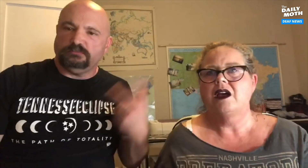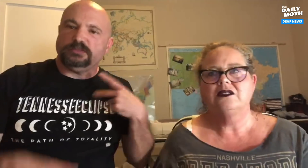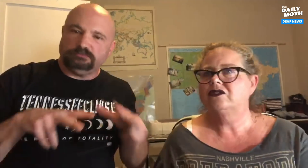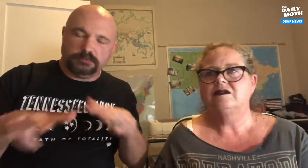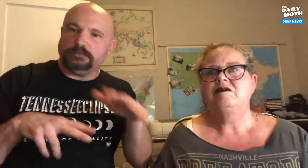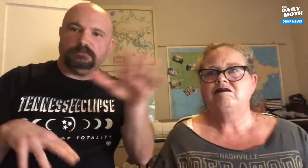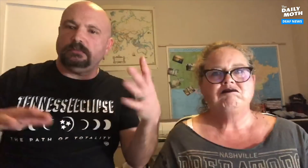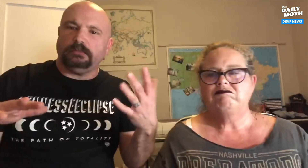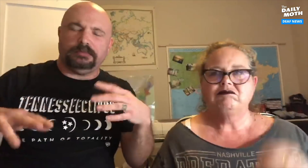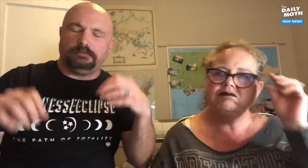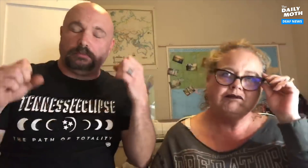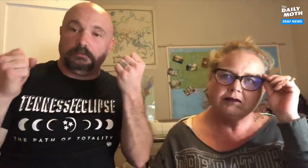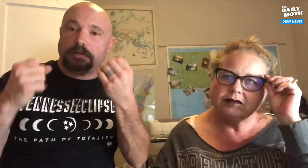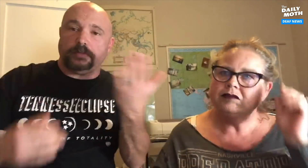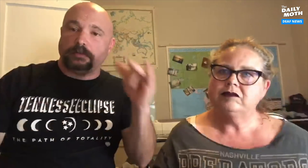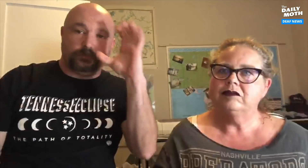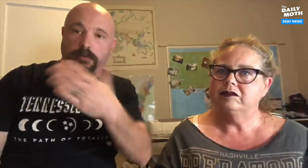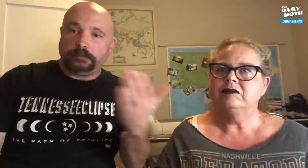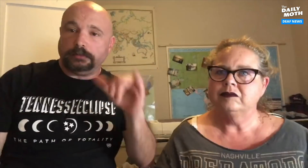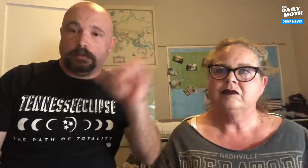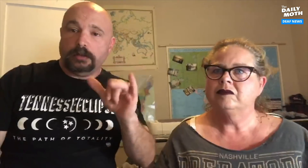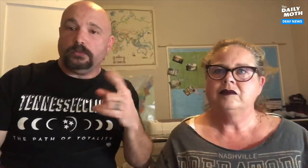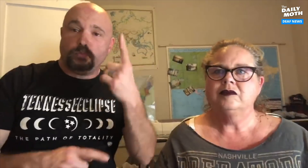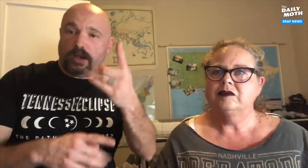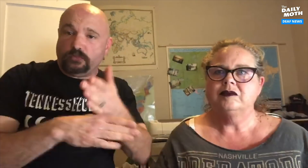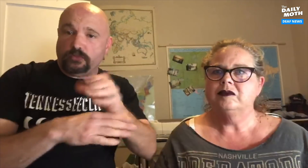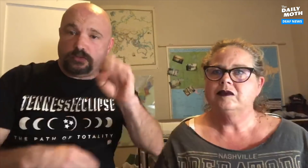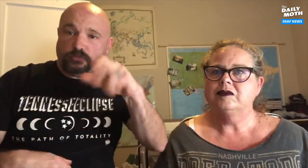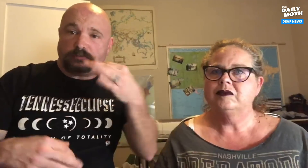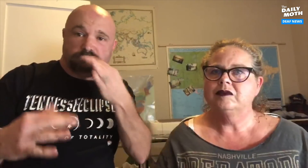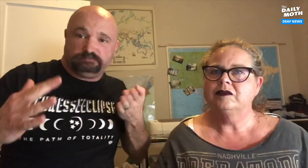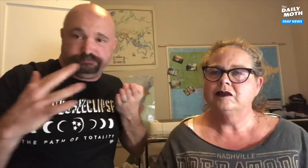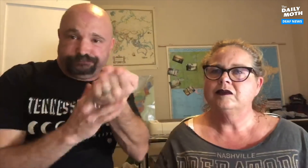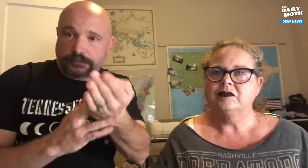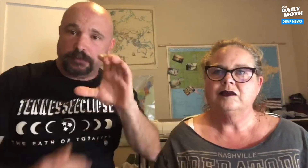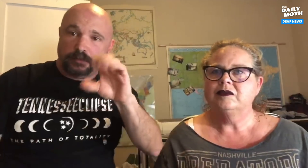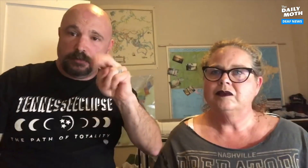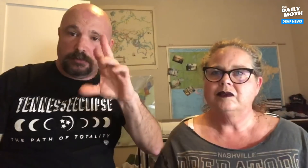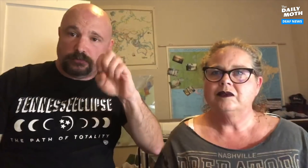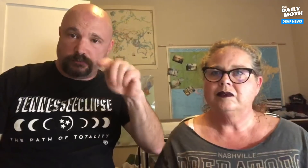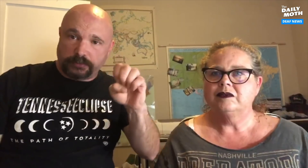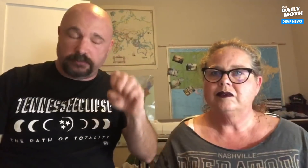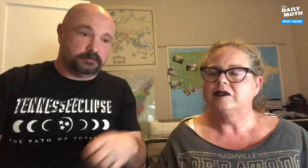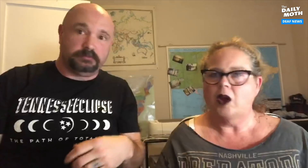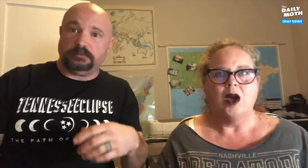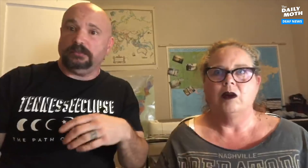We walked around and saw many bizarre things, such as a wooden piece of scrap embedded in a concrete wall.